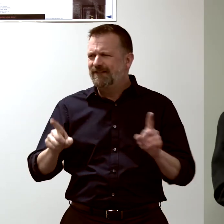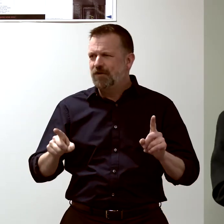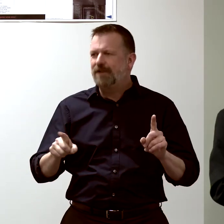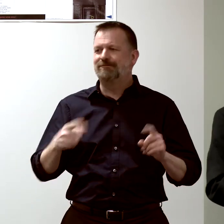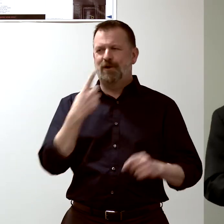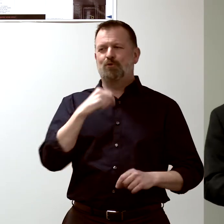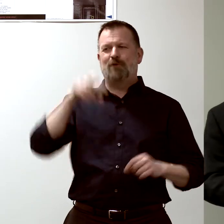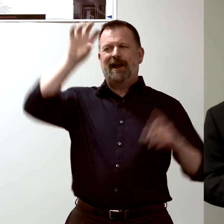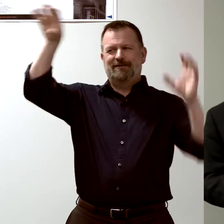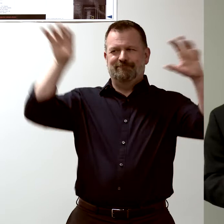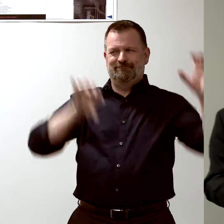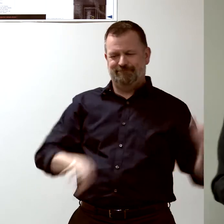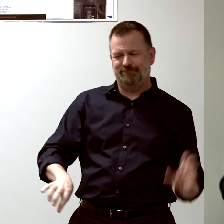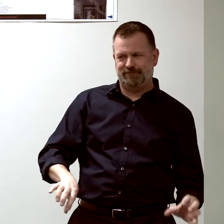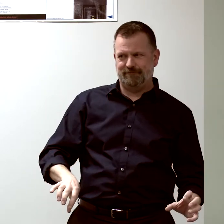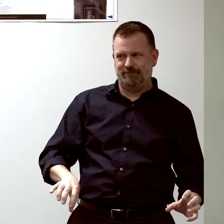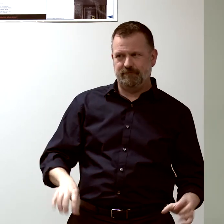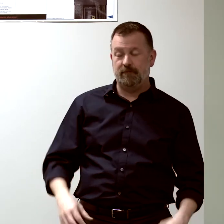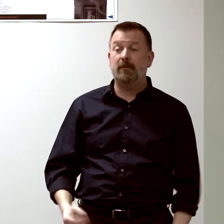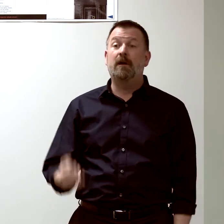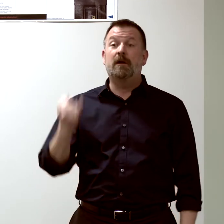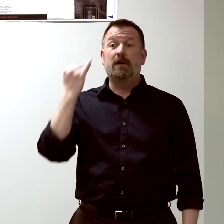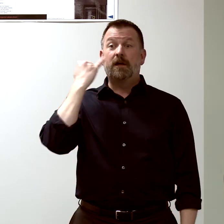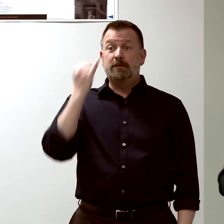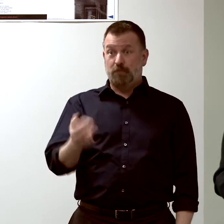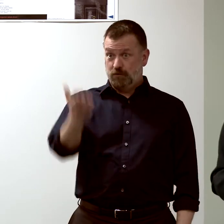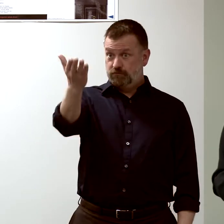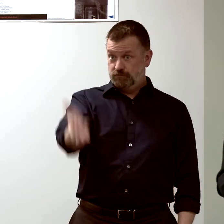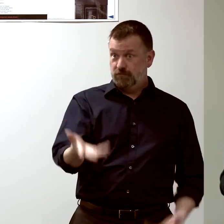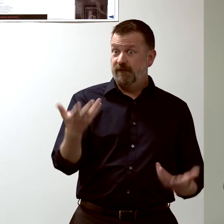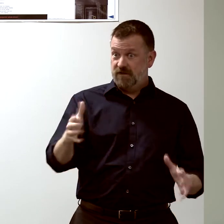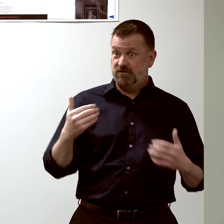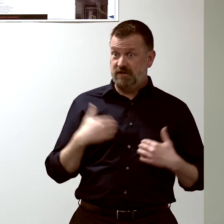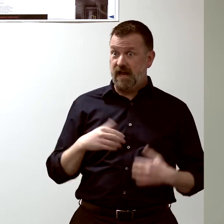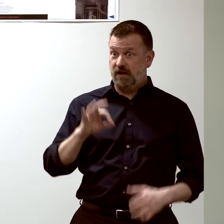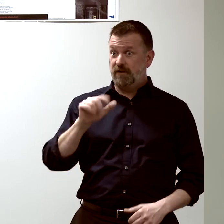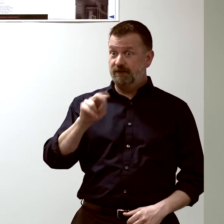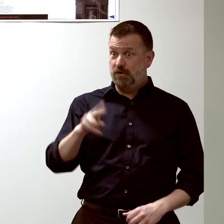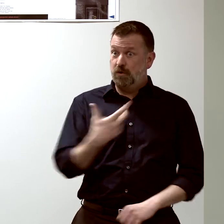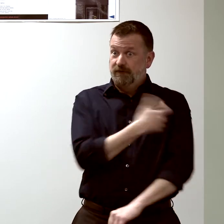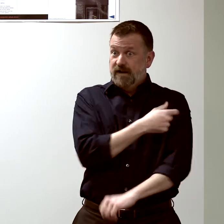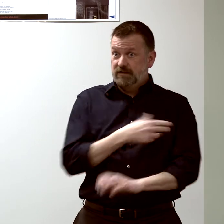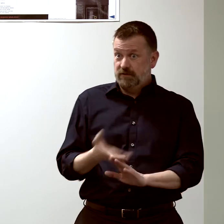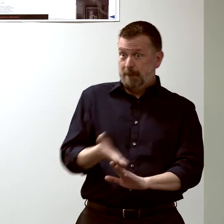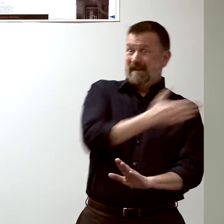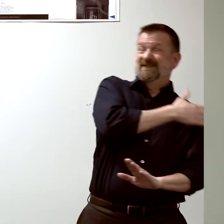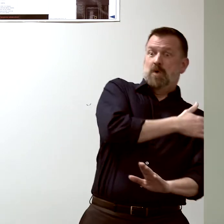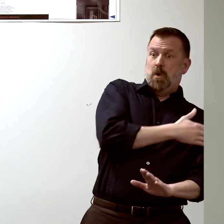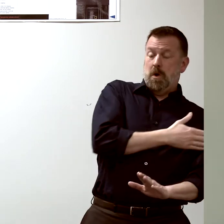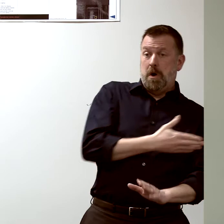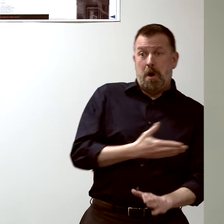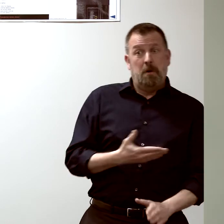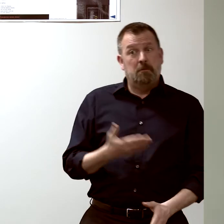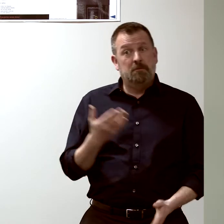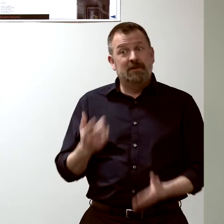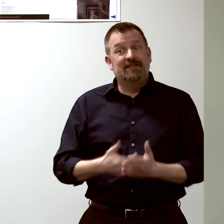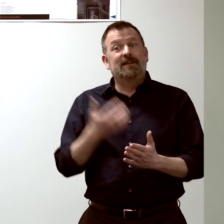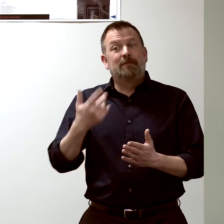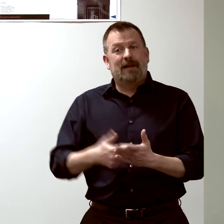If you've been vaccinated before against the flu, sometimes you have protection against other flu strains.